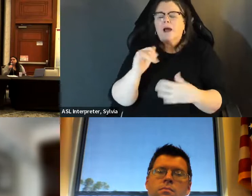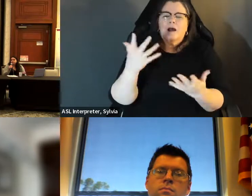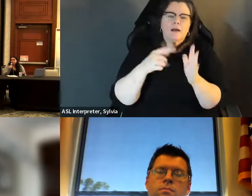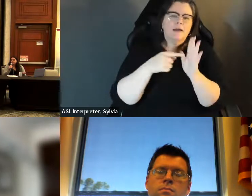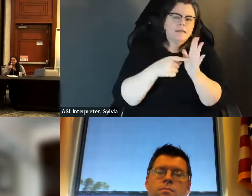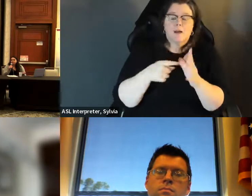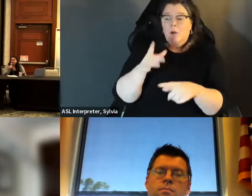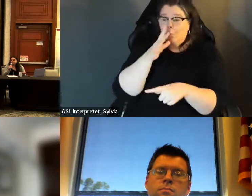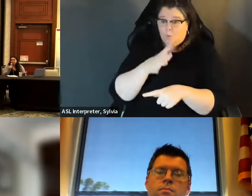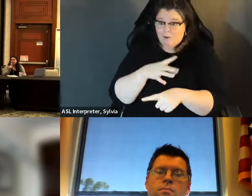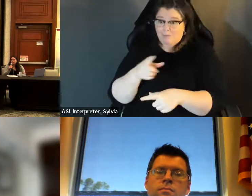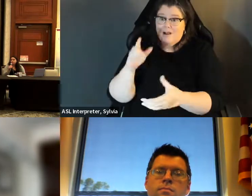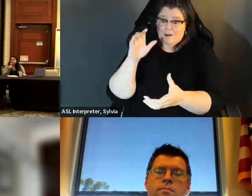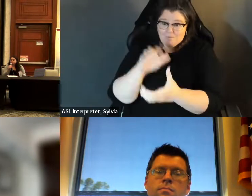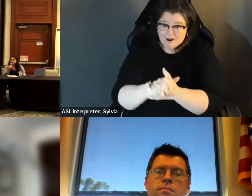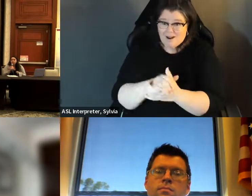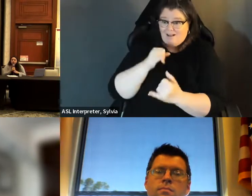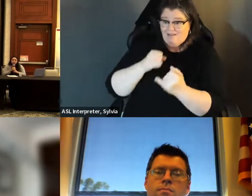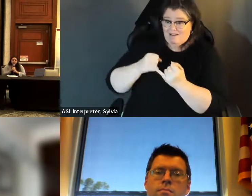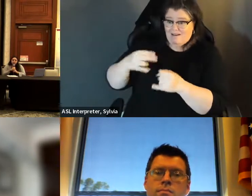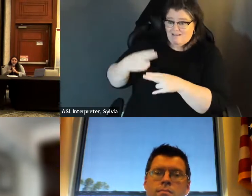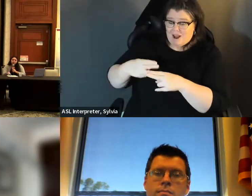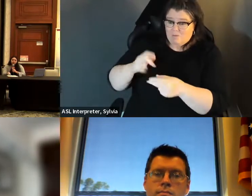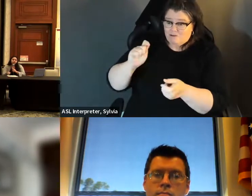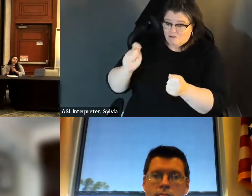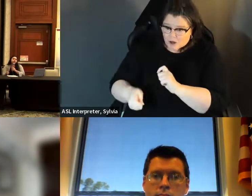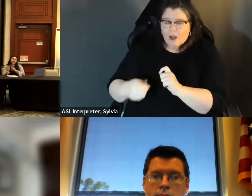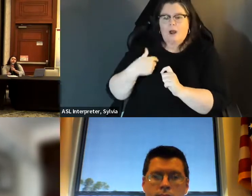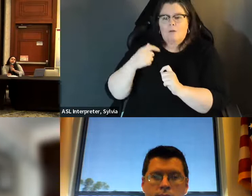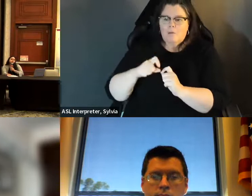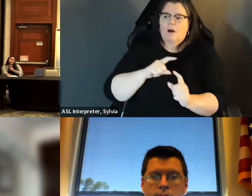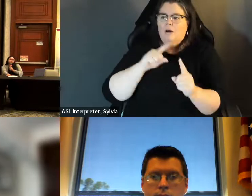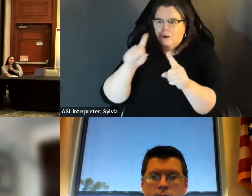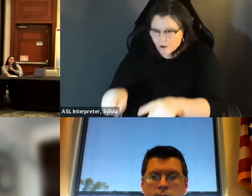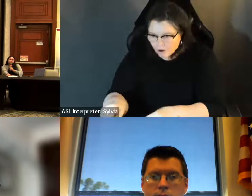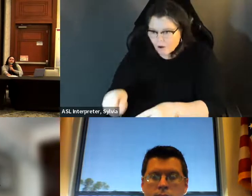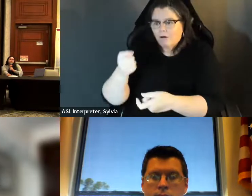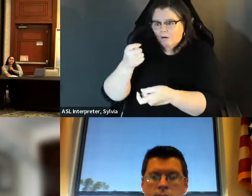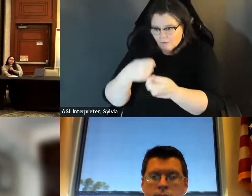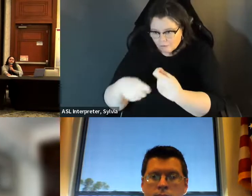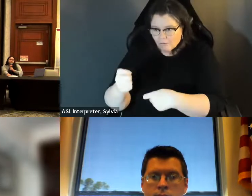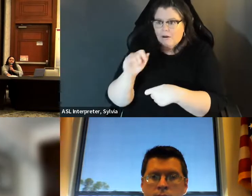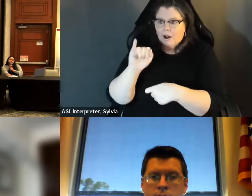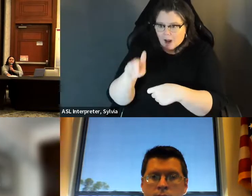women, because we are more likely to get our names changed after we get married, and so we need that extra So this includes women because we are more likely to. It's our names change after we get married, and so we need that extra document to go ahead and get our Id on.